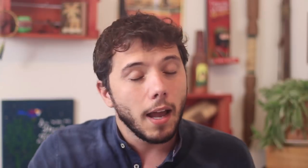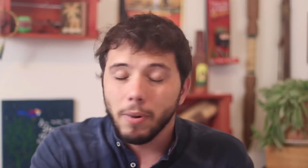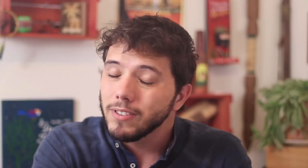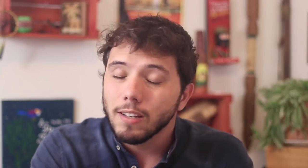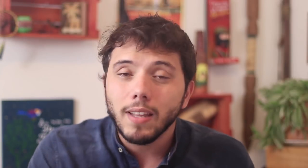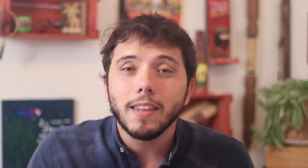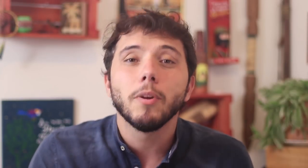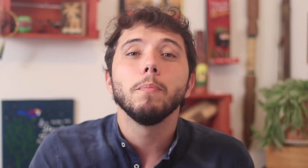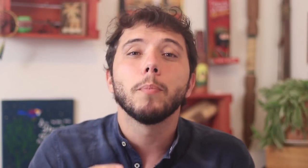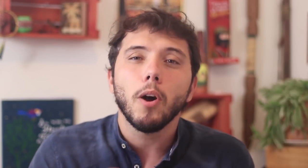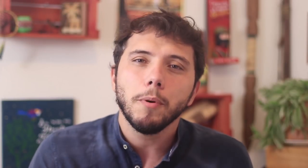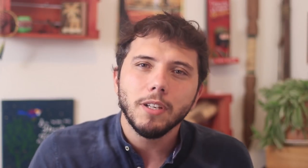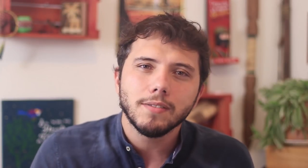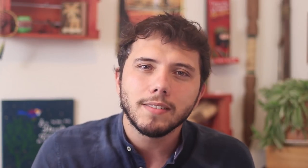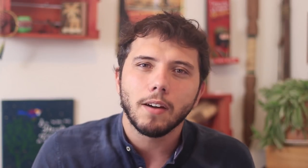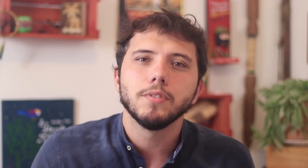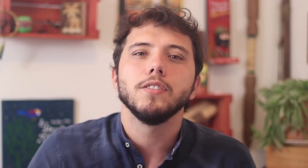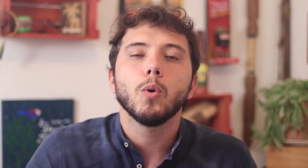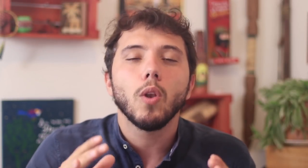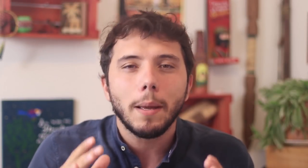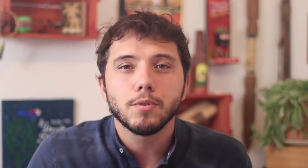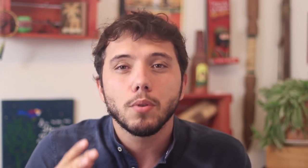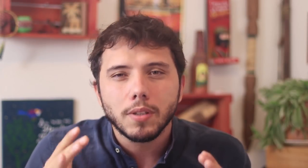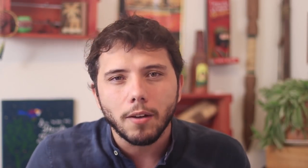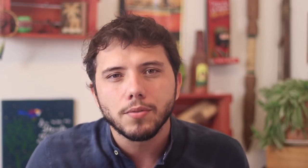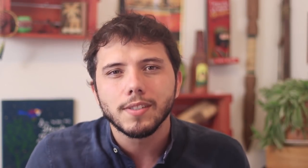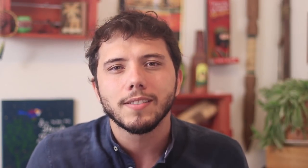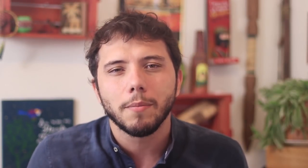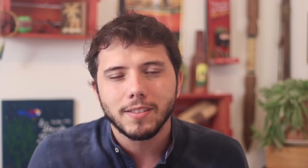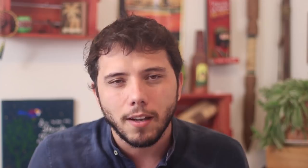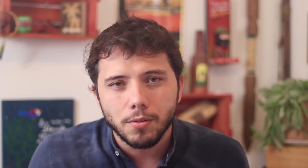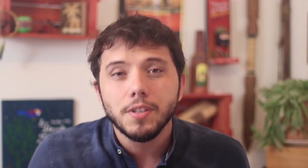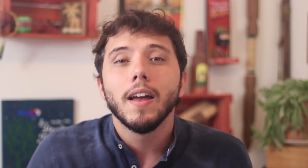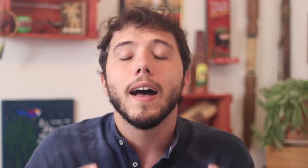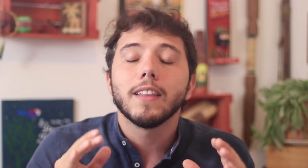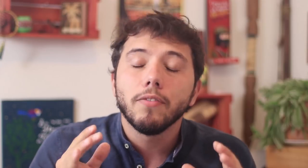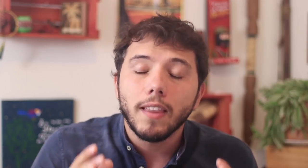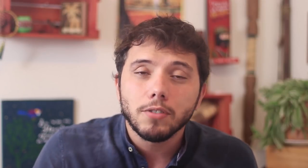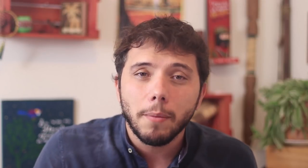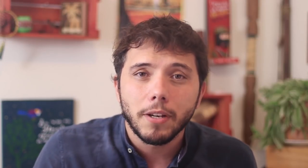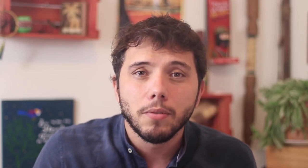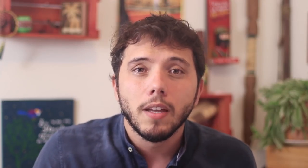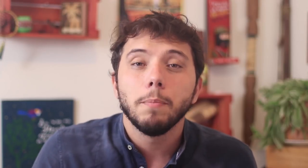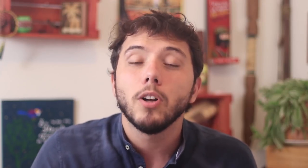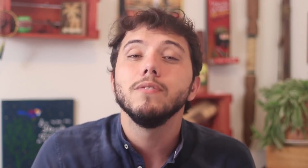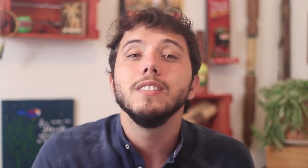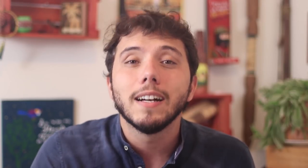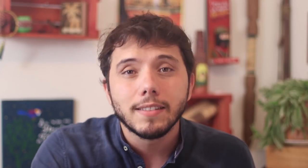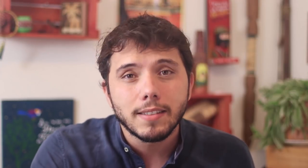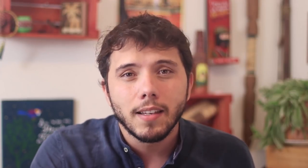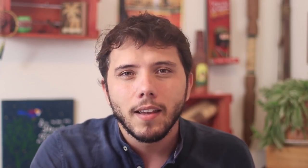The prediction given by the Health Minister himself is of a total collapse of the Health system by April. And it can happen sooner.